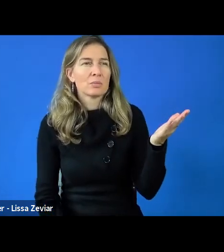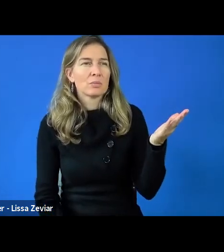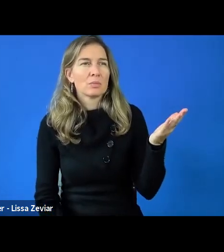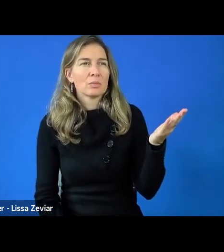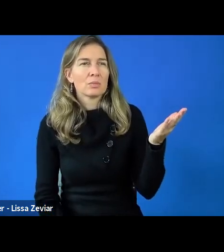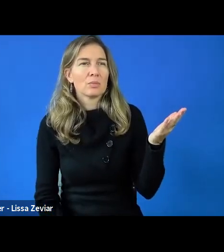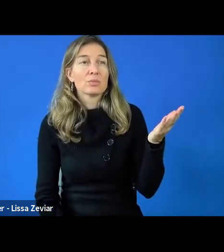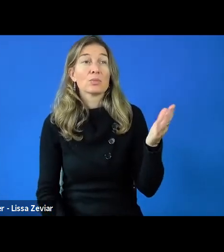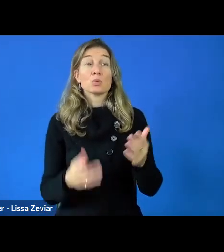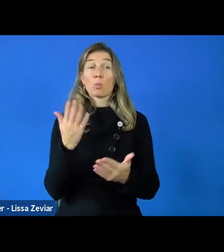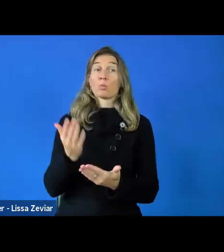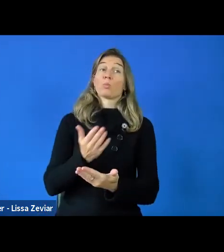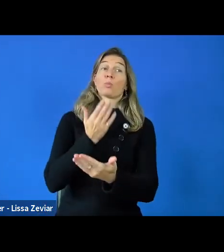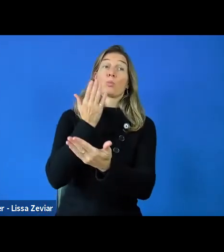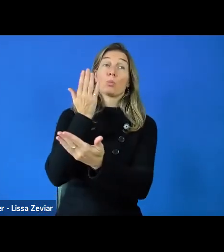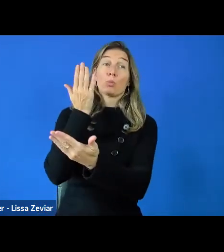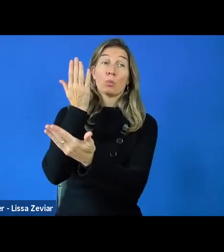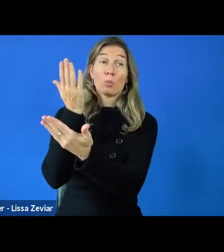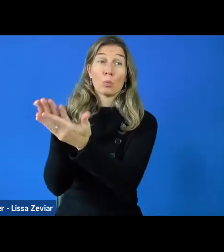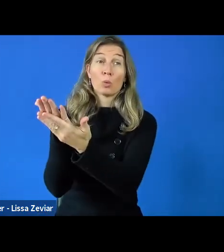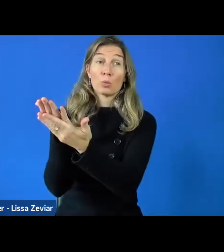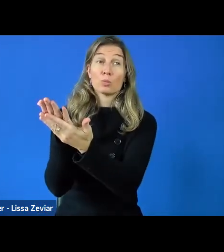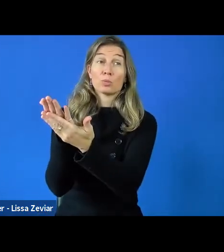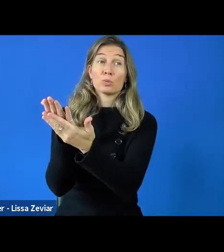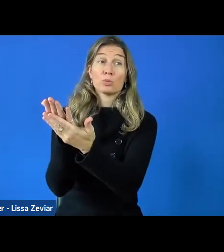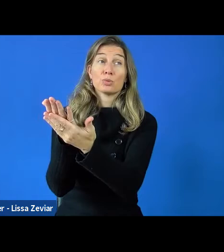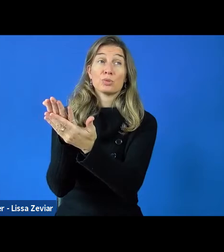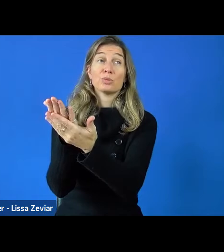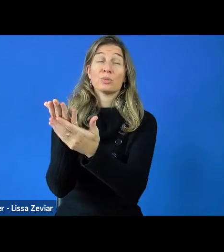you would find there is one person doing 99% of the work.